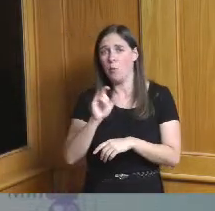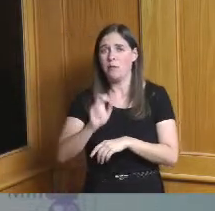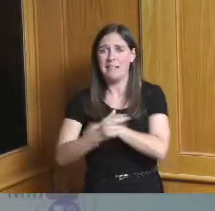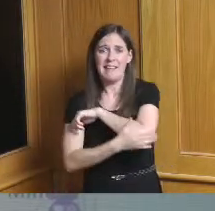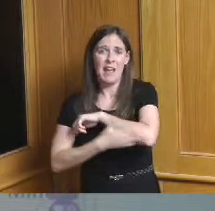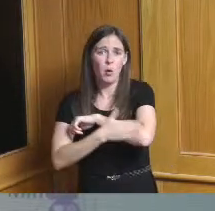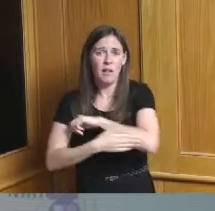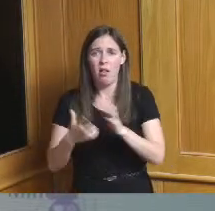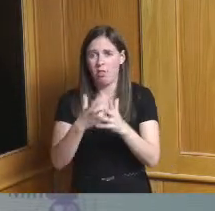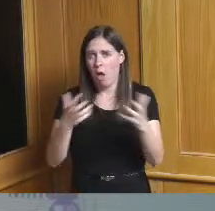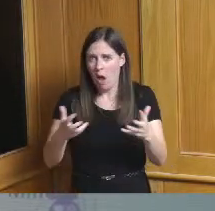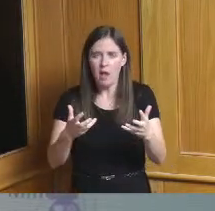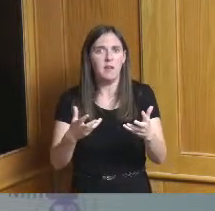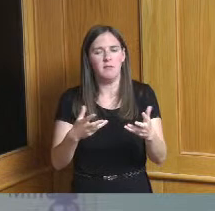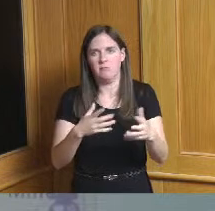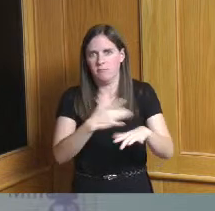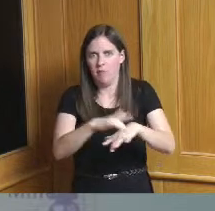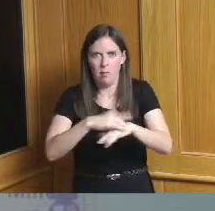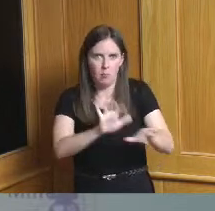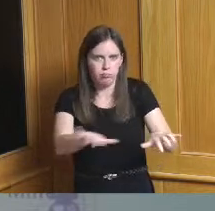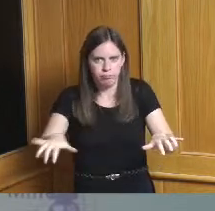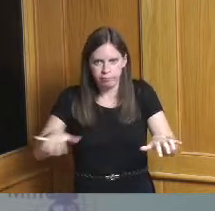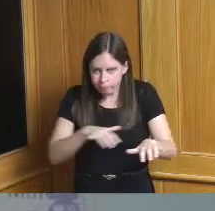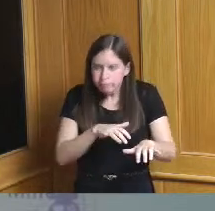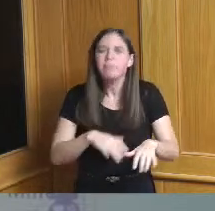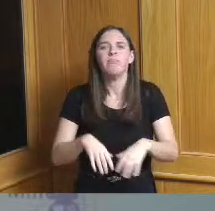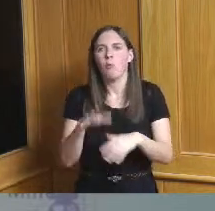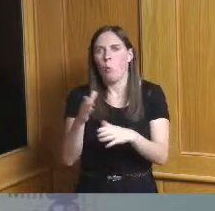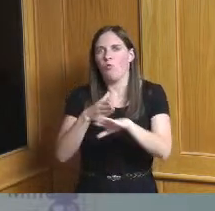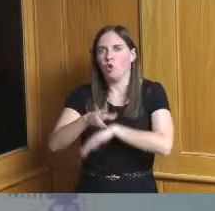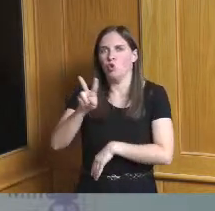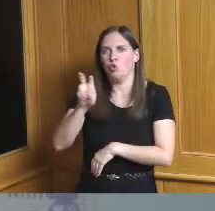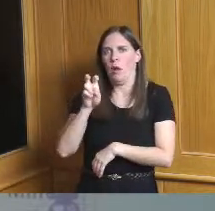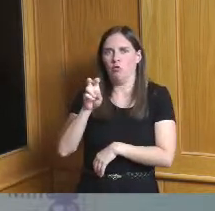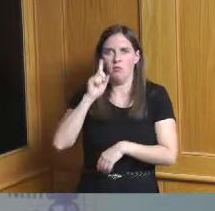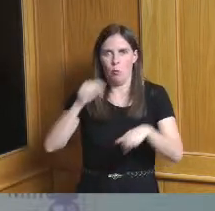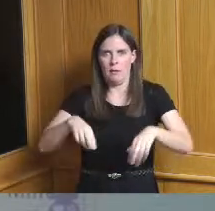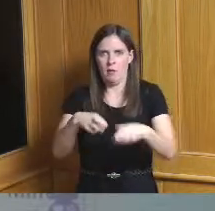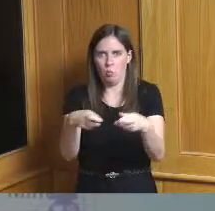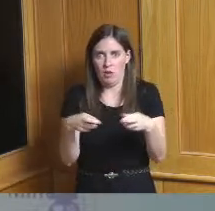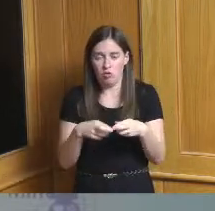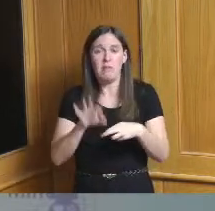100 sites in our county more than 200 sites in our region so if somebody wants vaccine